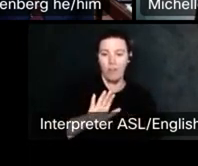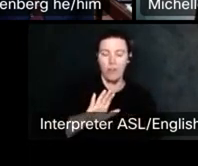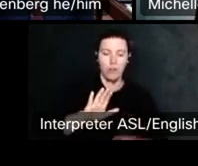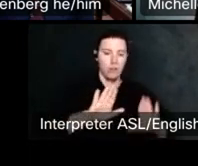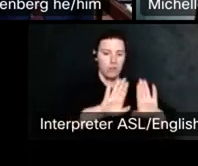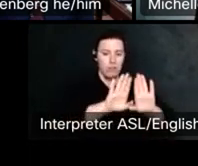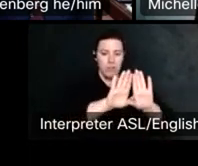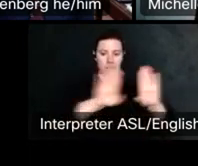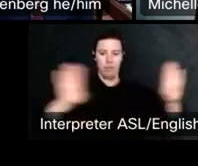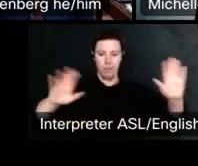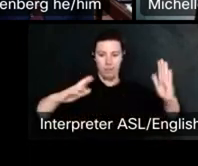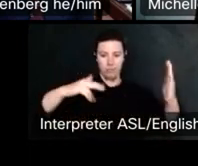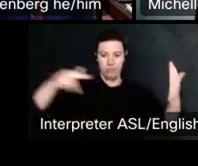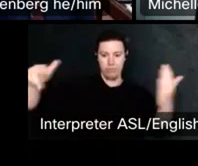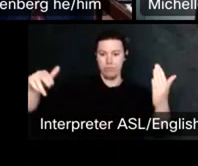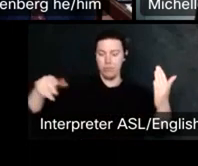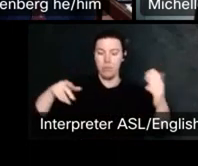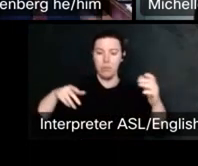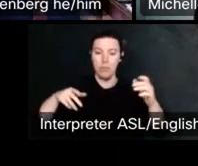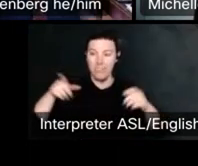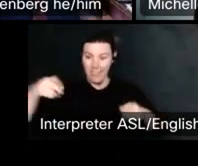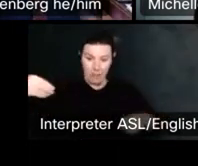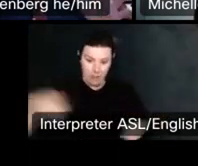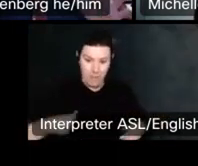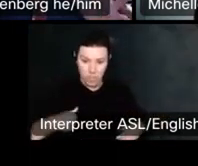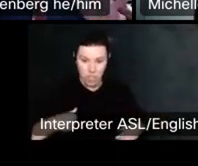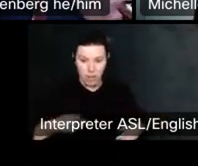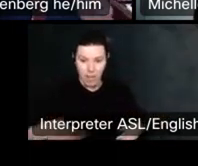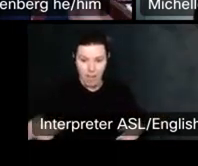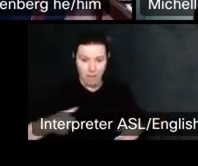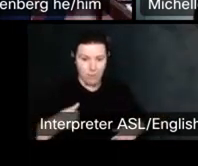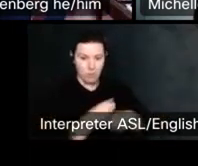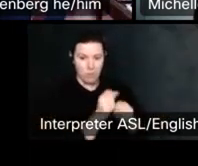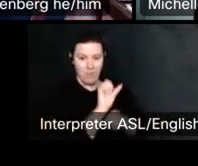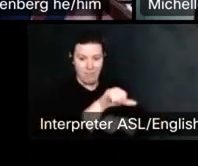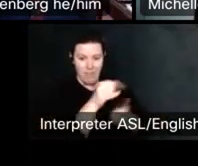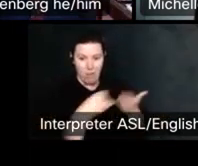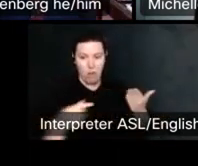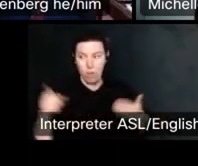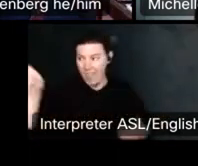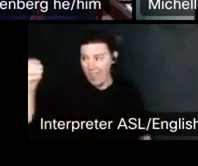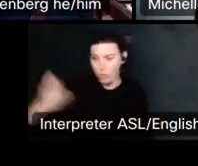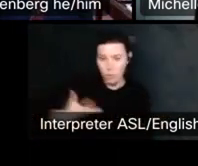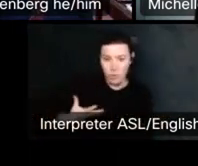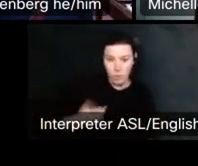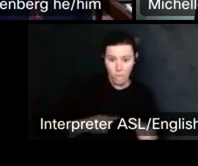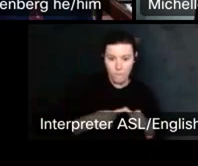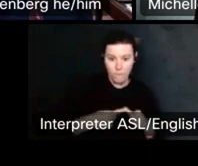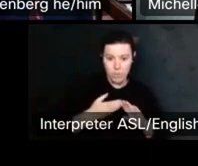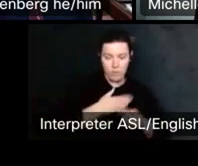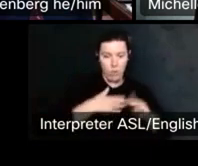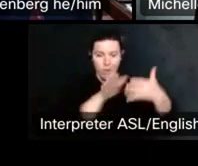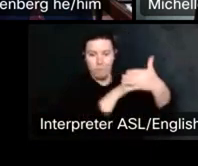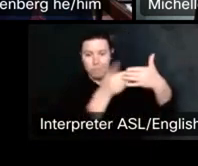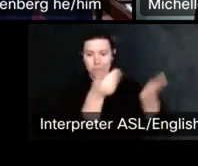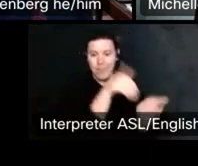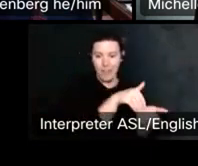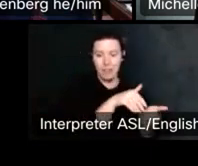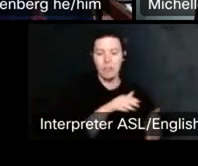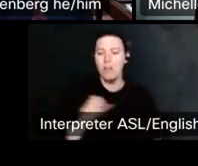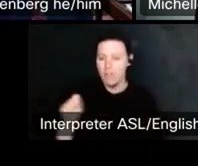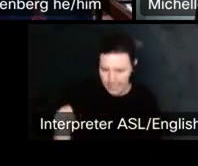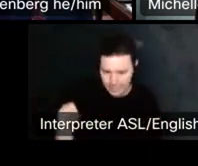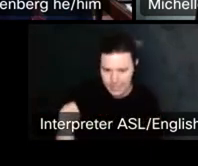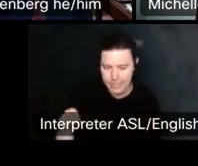Yes, does require assuming it falls in the categories that we're talking about um, Barra would require that you get noticed unless you've waved in writing.